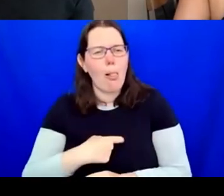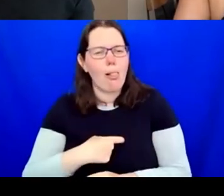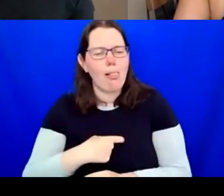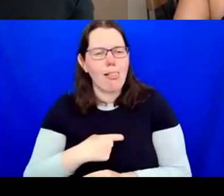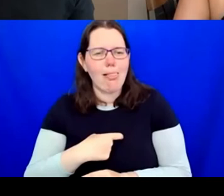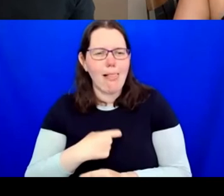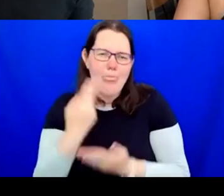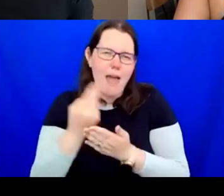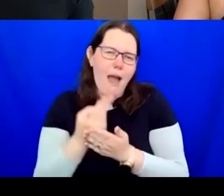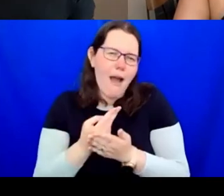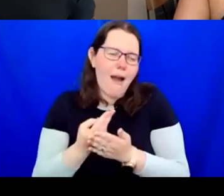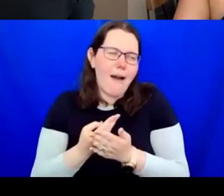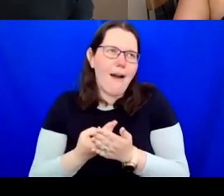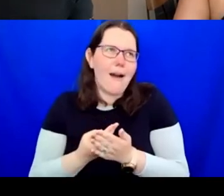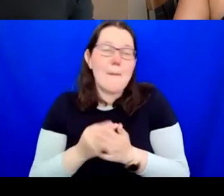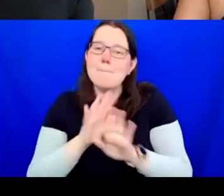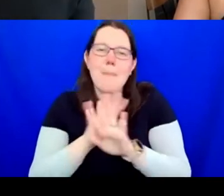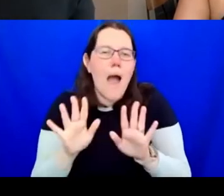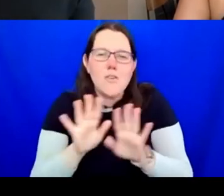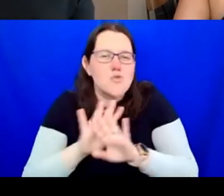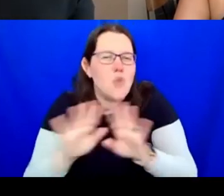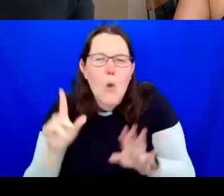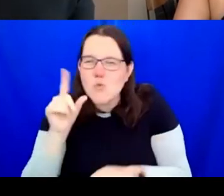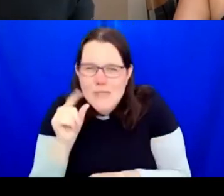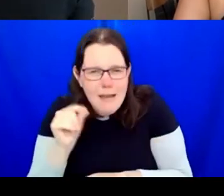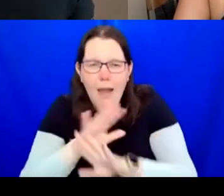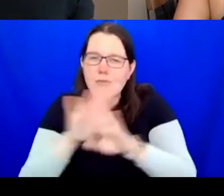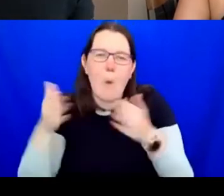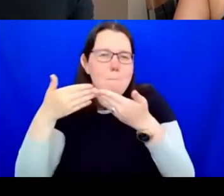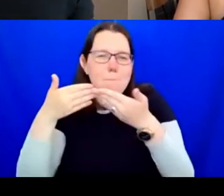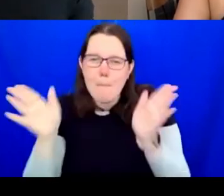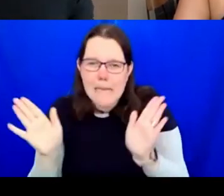don't do that on Twitter or anything like that. I would be much more thoughtful and